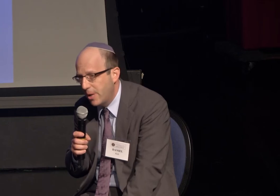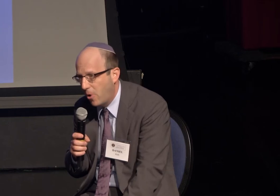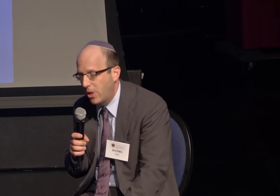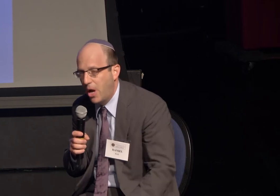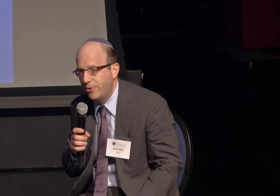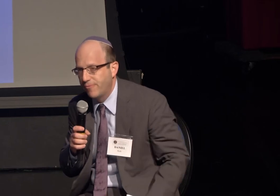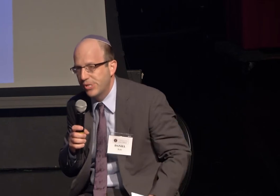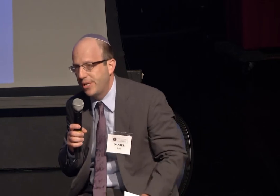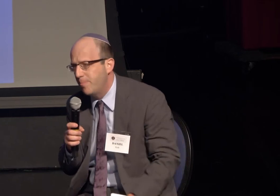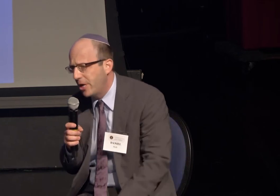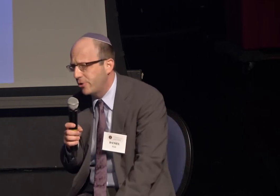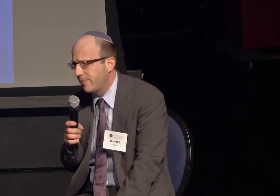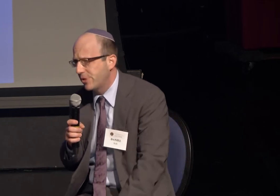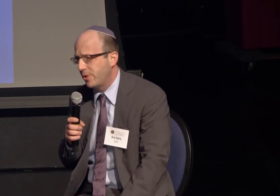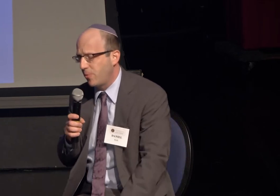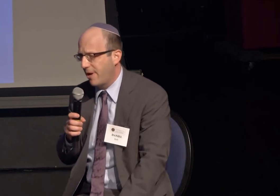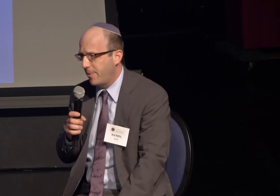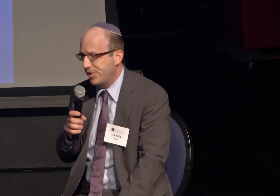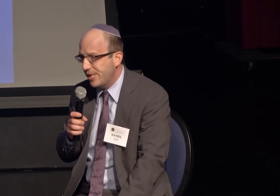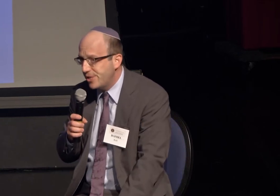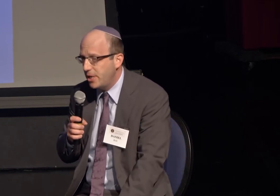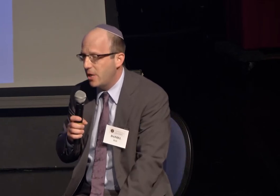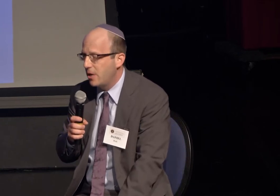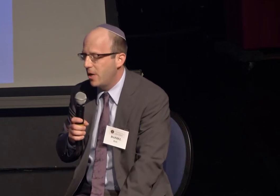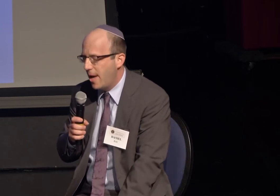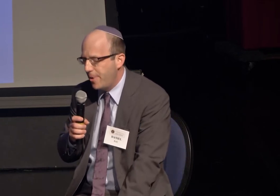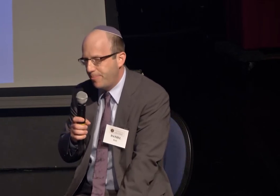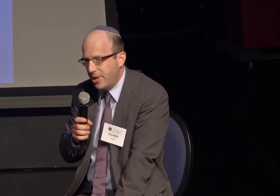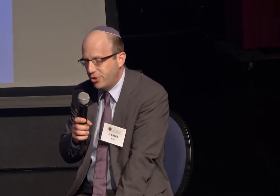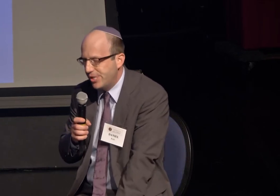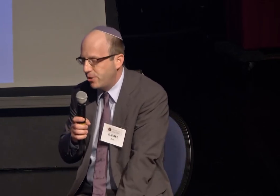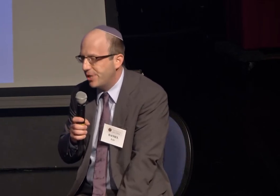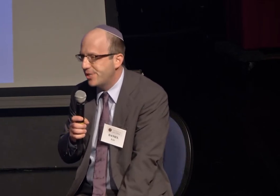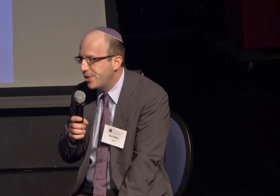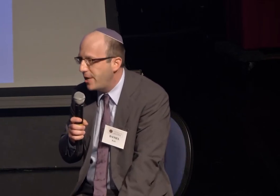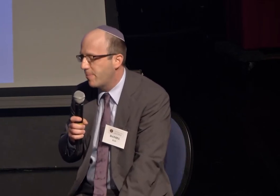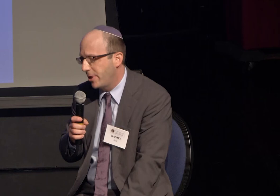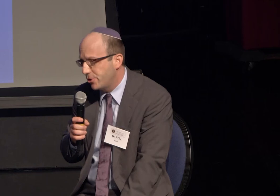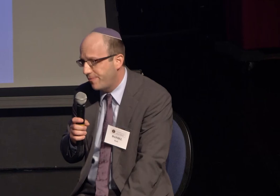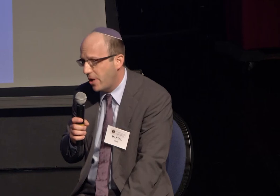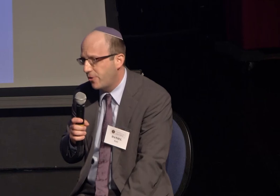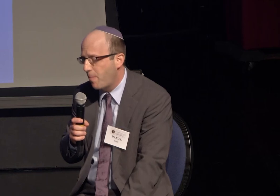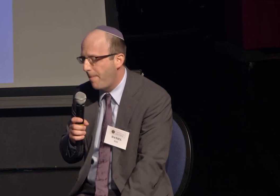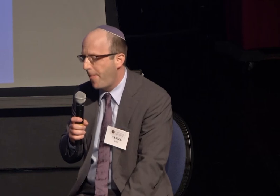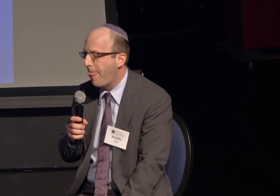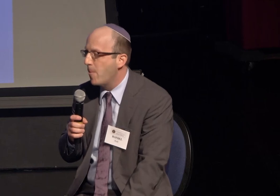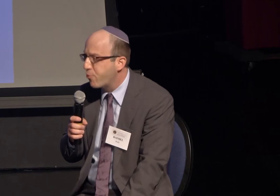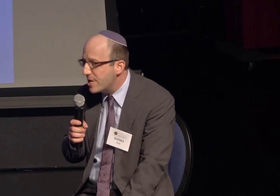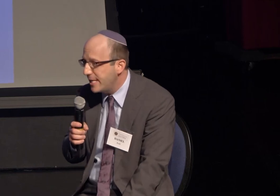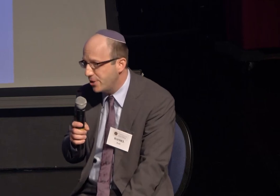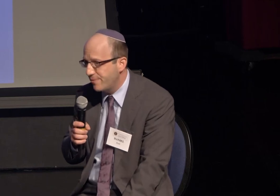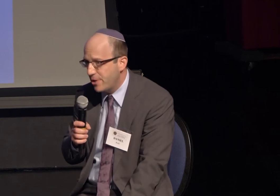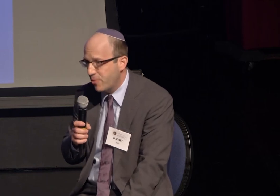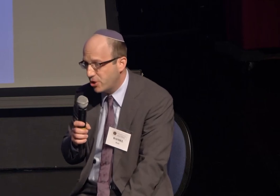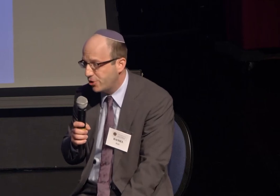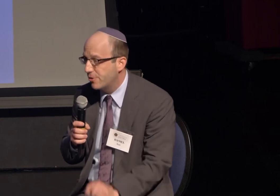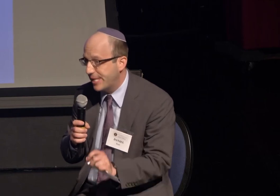at Bar Ilan University where we have about 60 MA and PhD students studying about interfaith, bringing interfaith practitioners